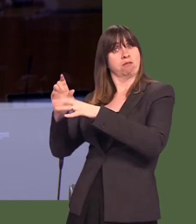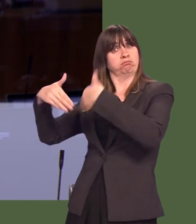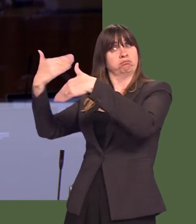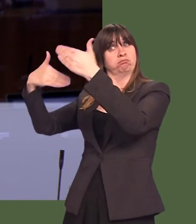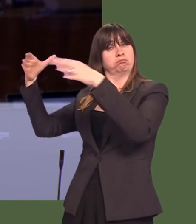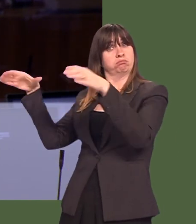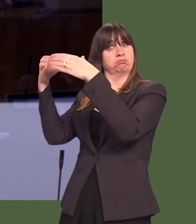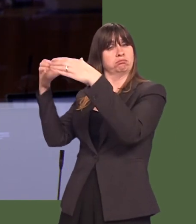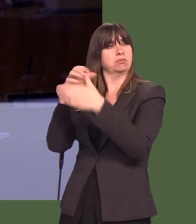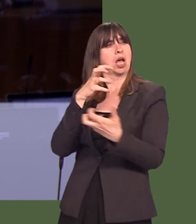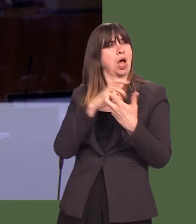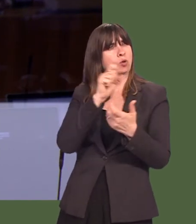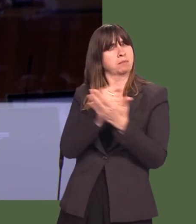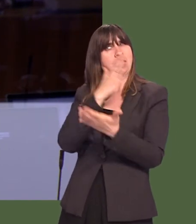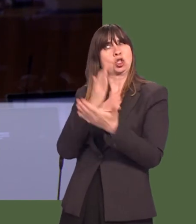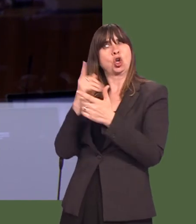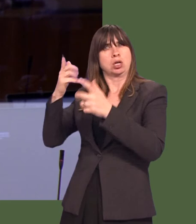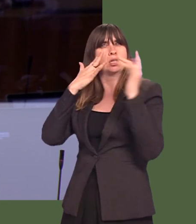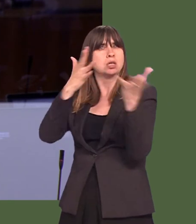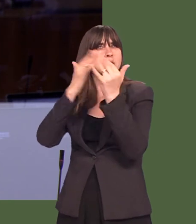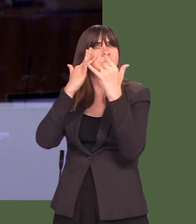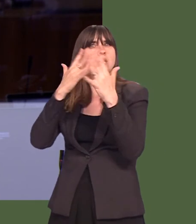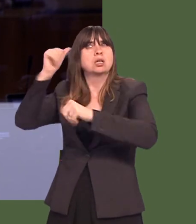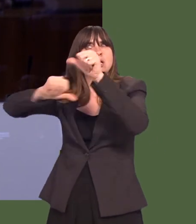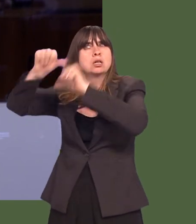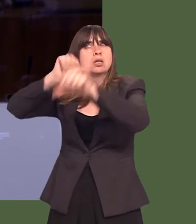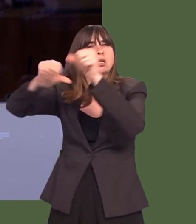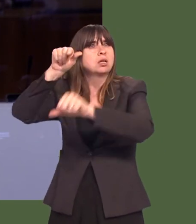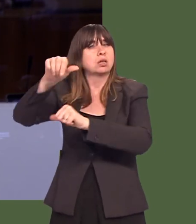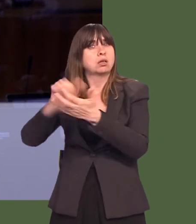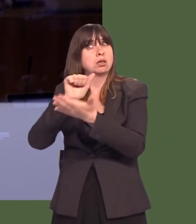And what mechanisms do you have in place to make sure that that progress keeps on track, because itís, clearly, vitally important?